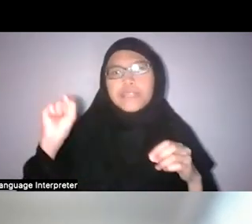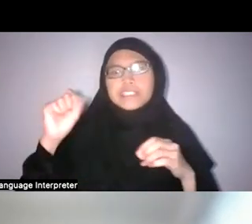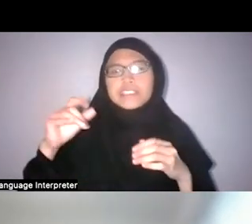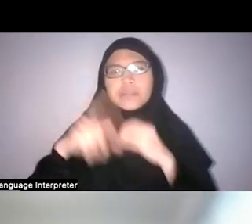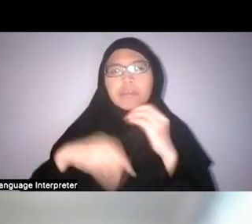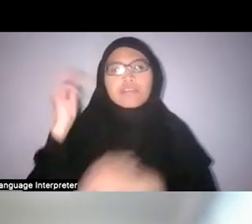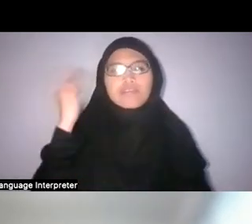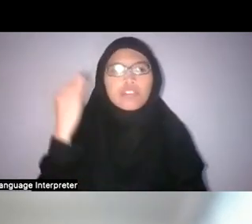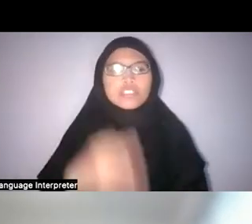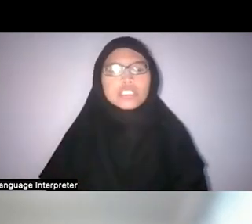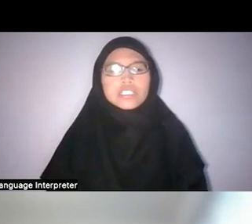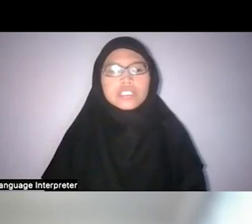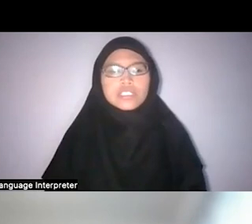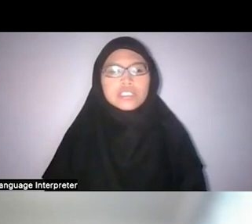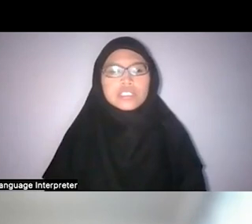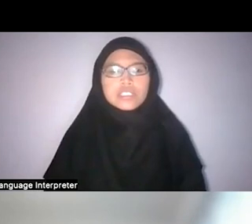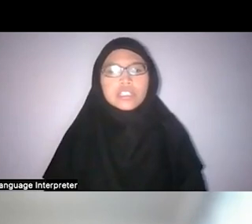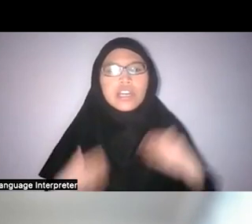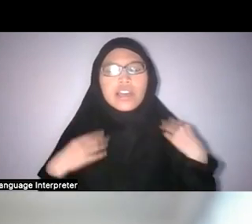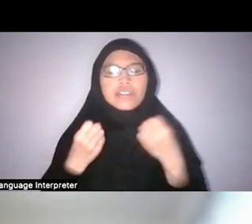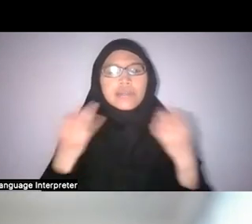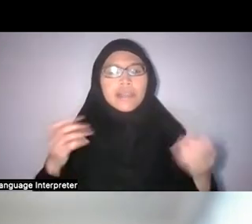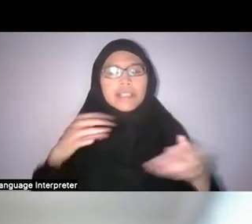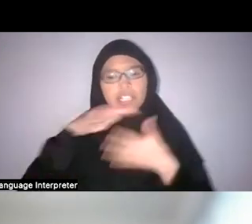showed that there was a lot of interaction with it and understanding of it.